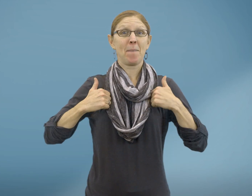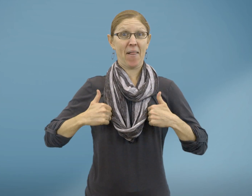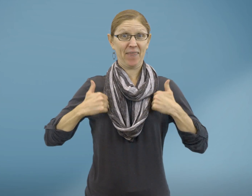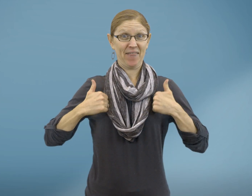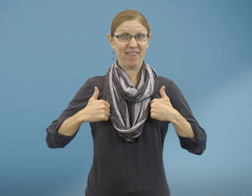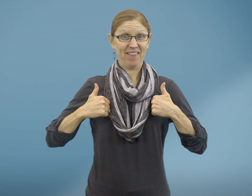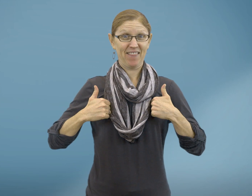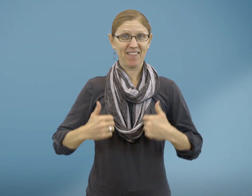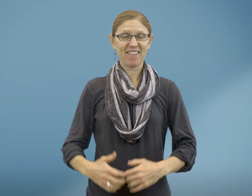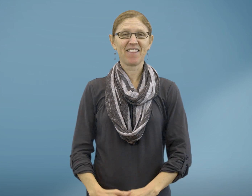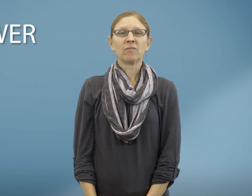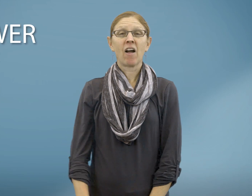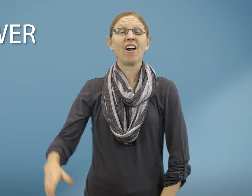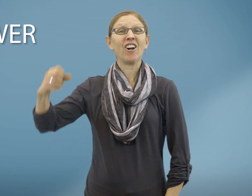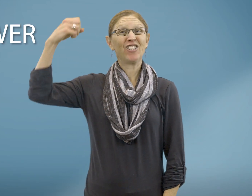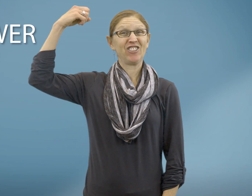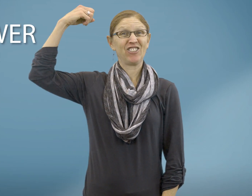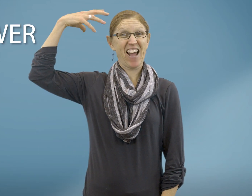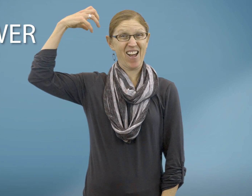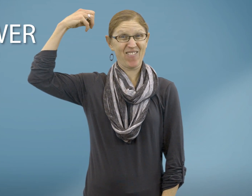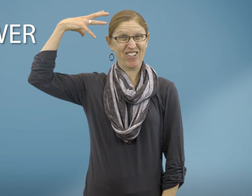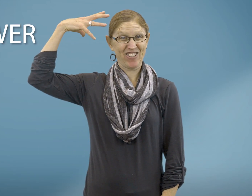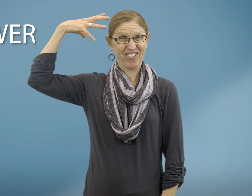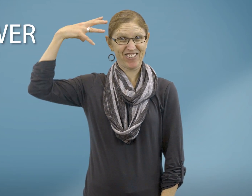Bath Shower